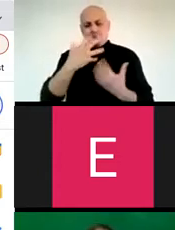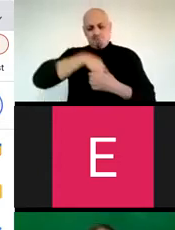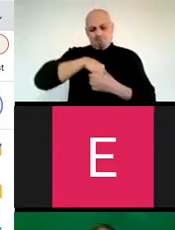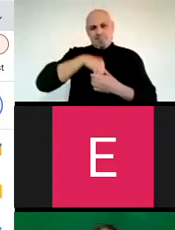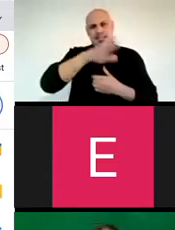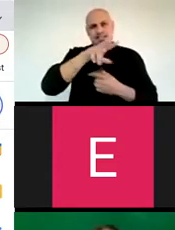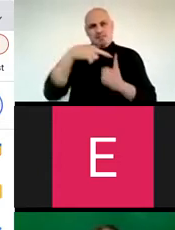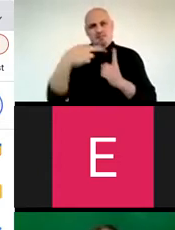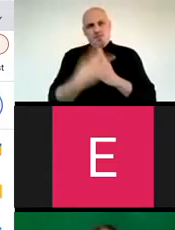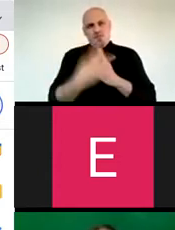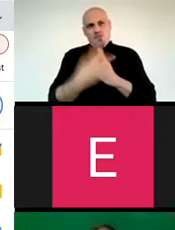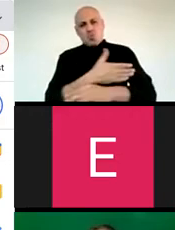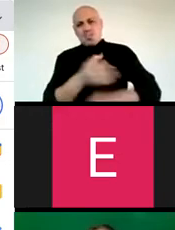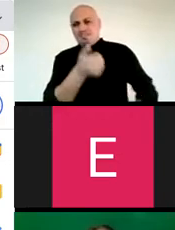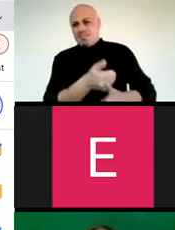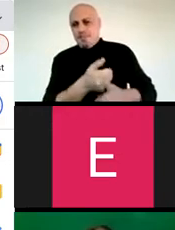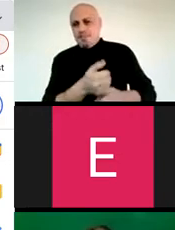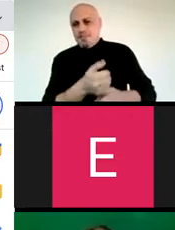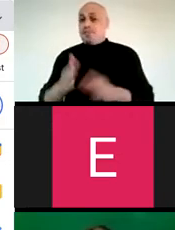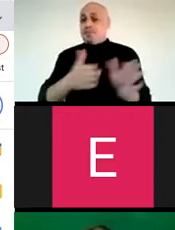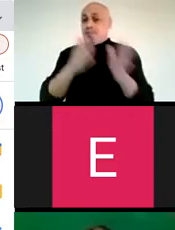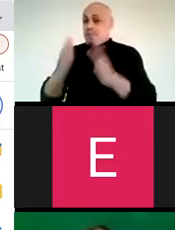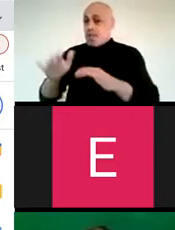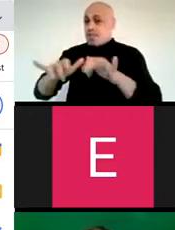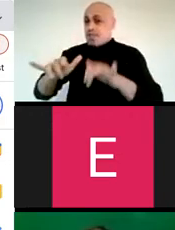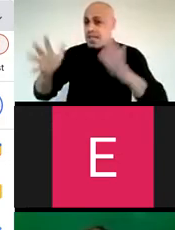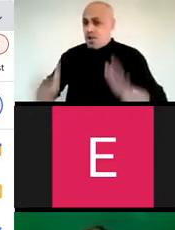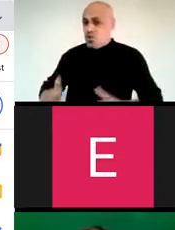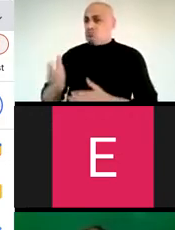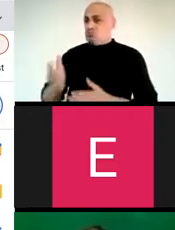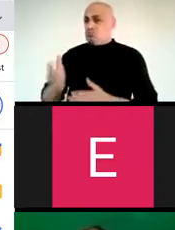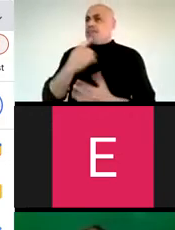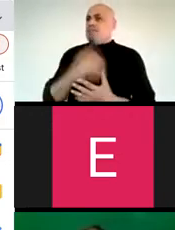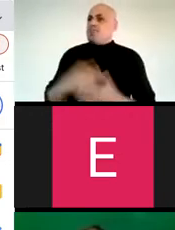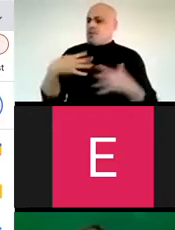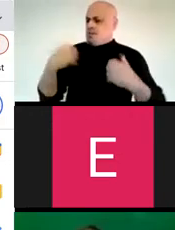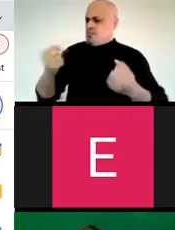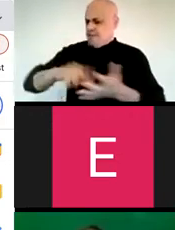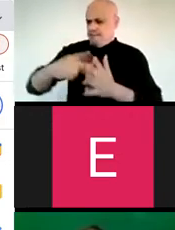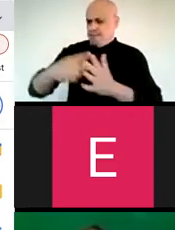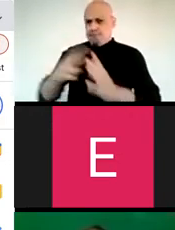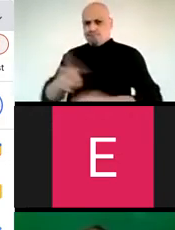you know, has taken this into his his view. On music making, a piano player said to be brave